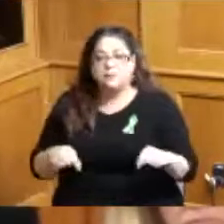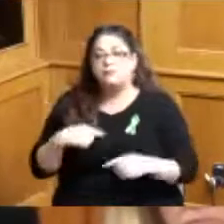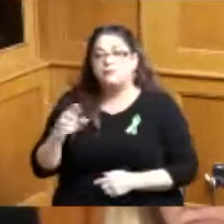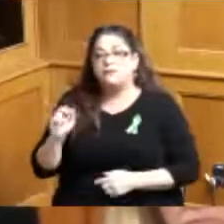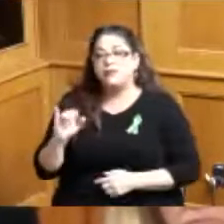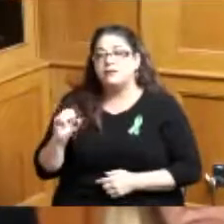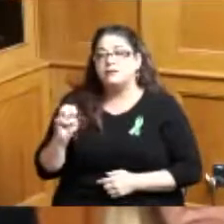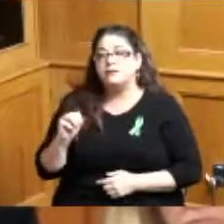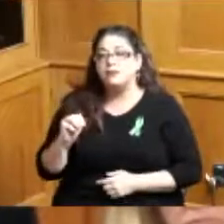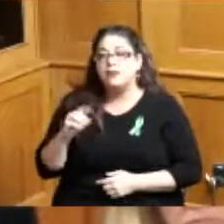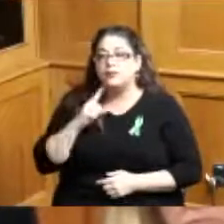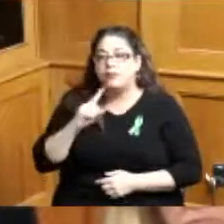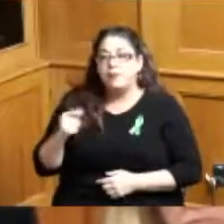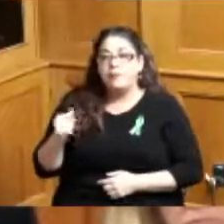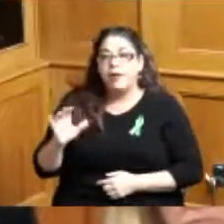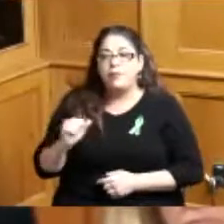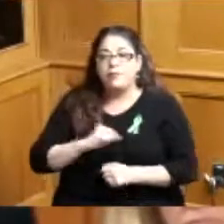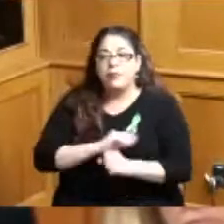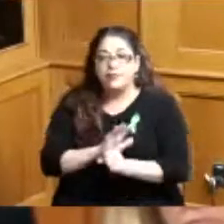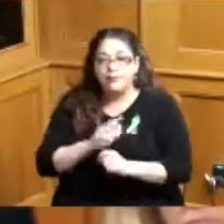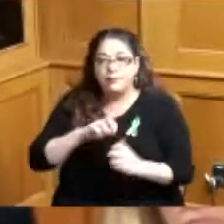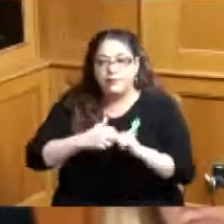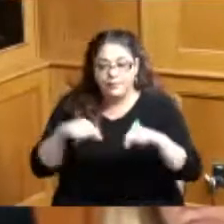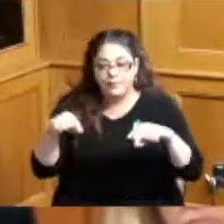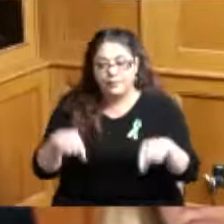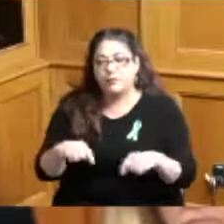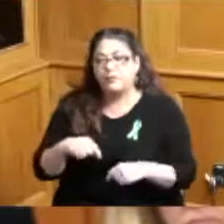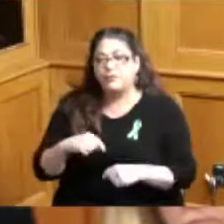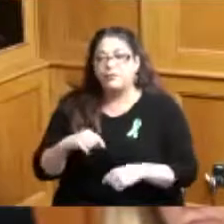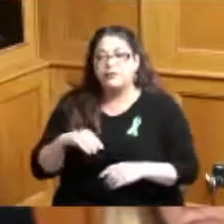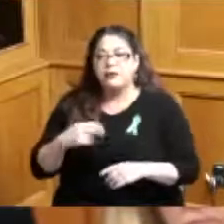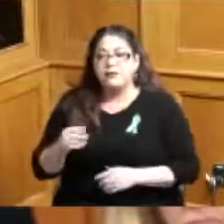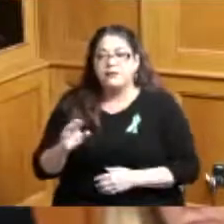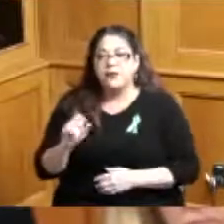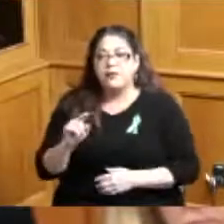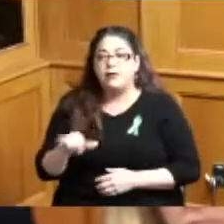that women and people of color were hit hardest by the economic ripple effect of the pandemic